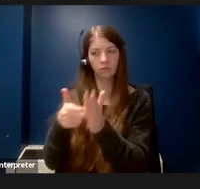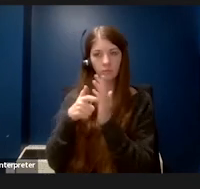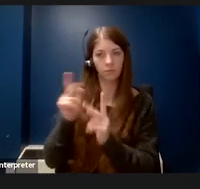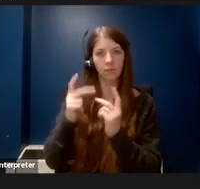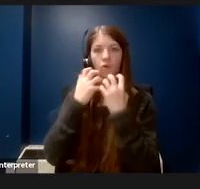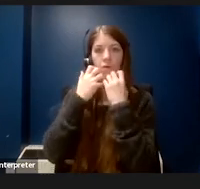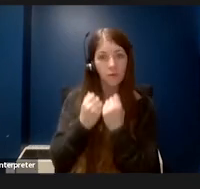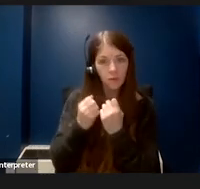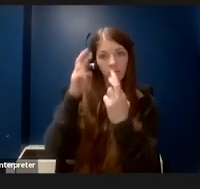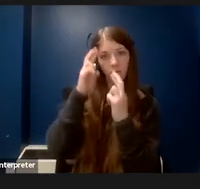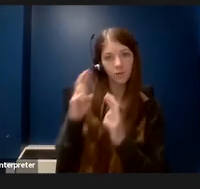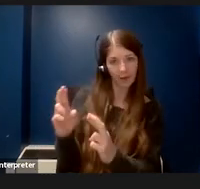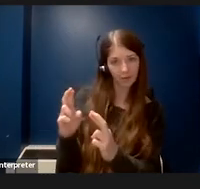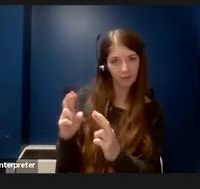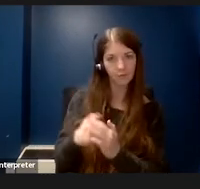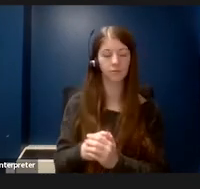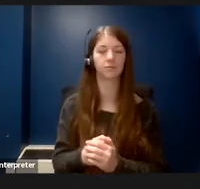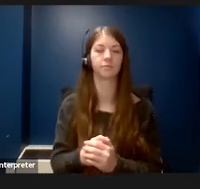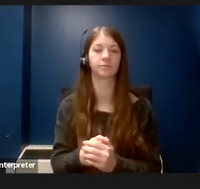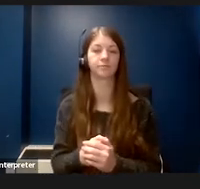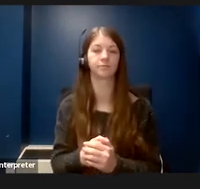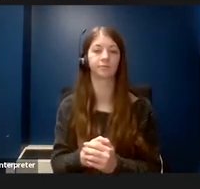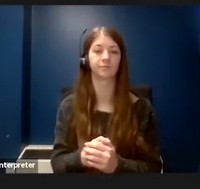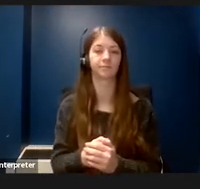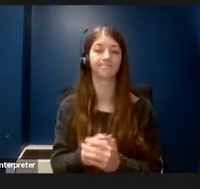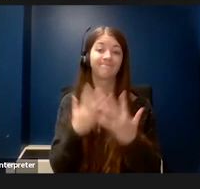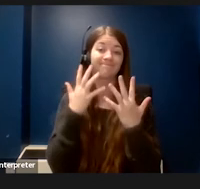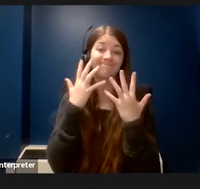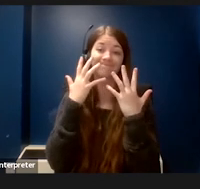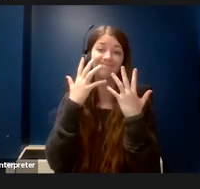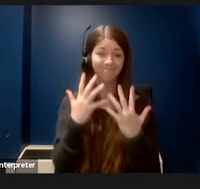and respected. Unfortunately, that's difficult to achieve